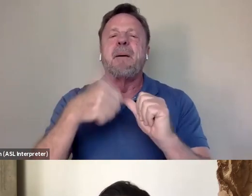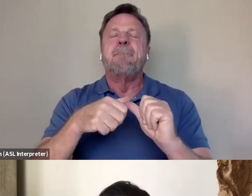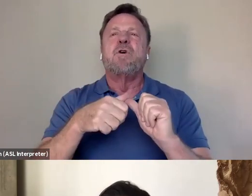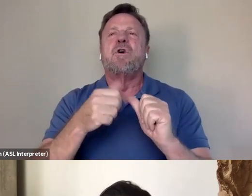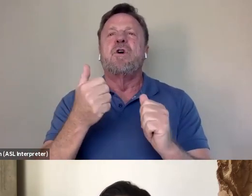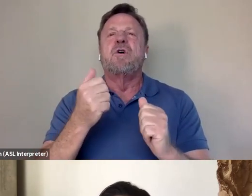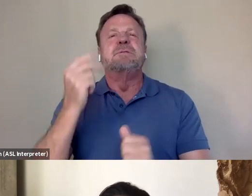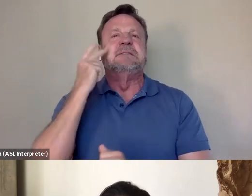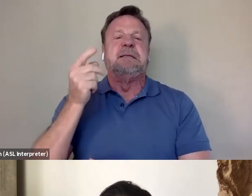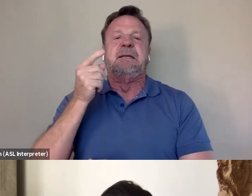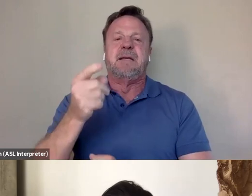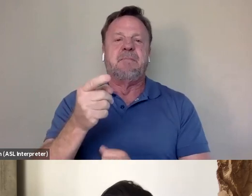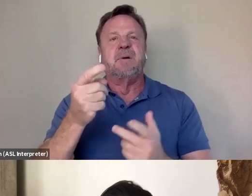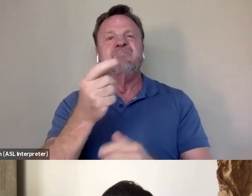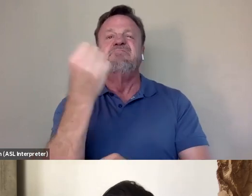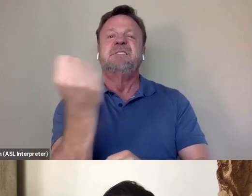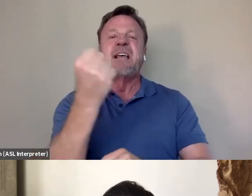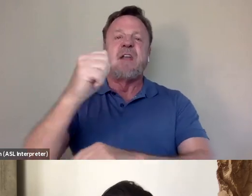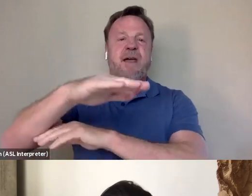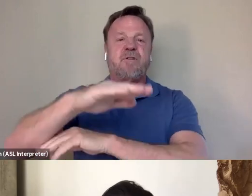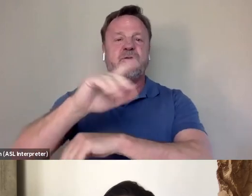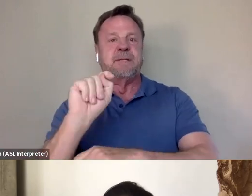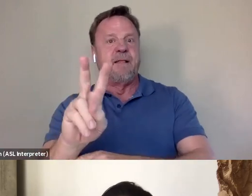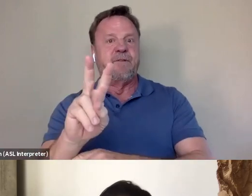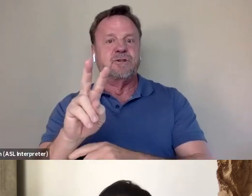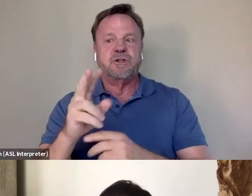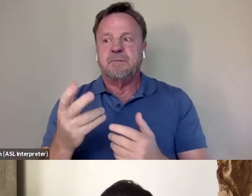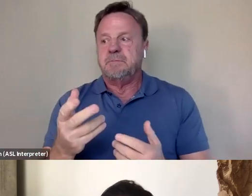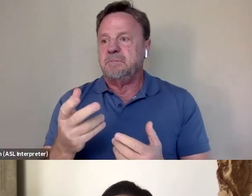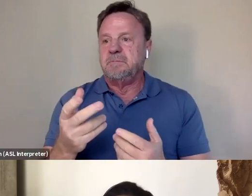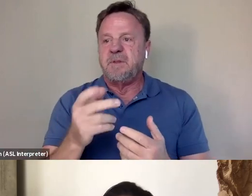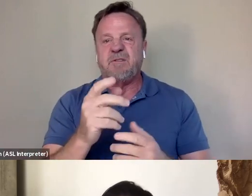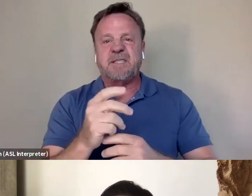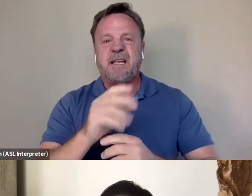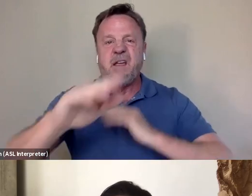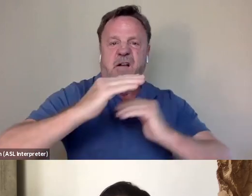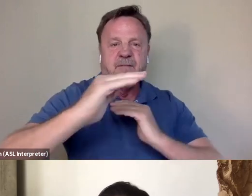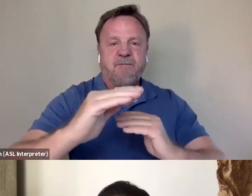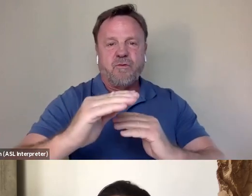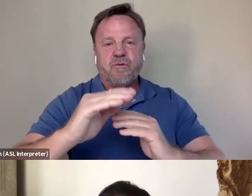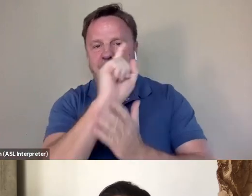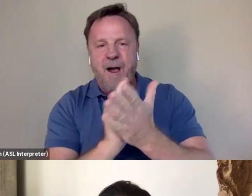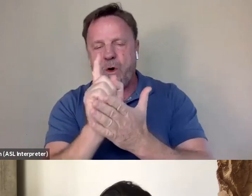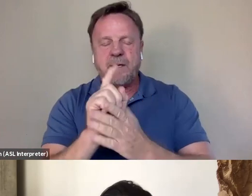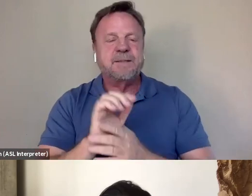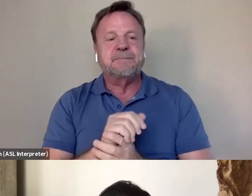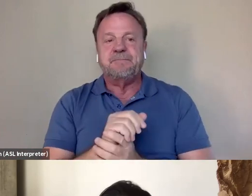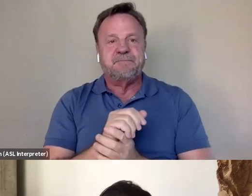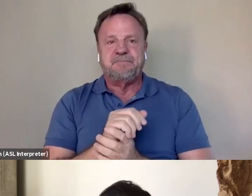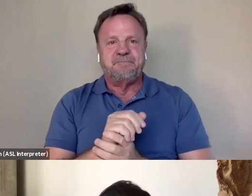on Saturday afternoon television, where there was like a Kung Fu or martial arts hour and not knowing exactly what I was seeing,